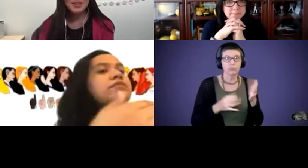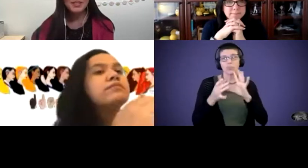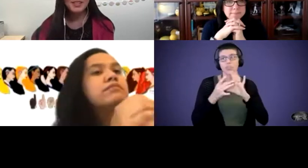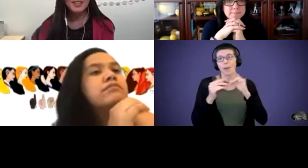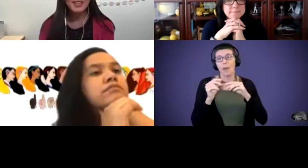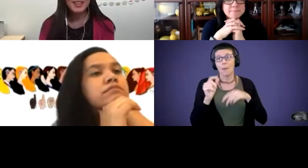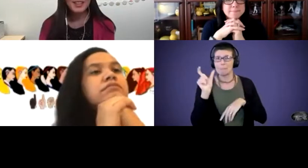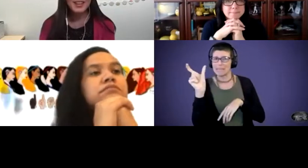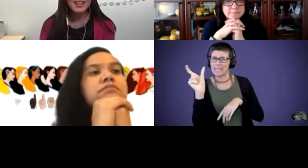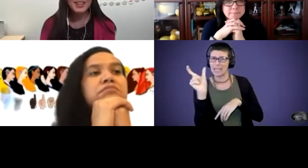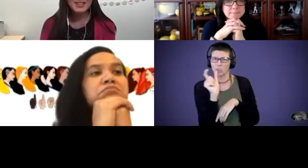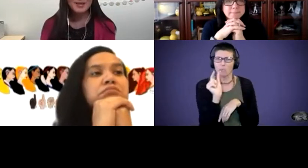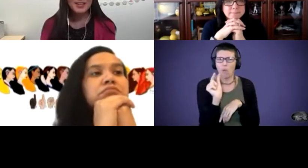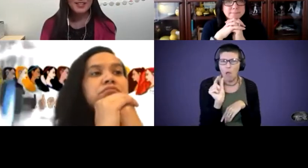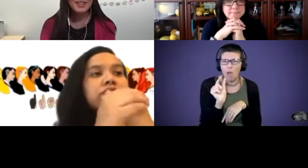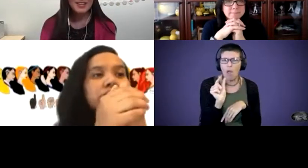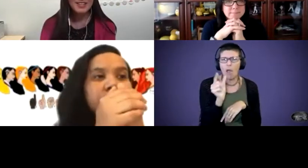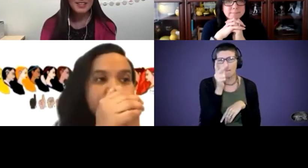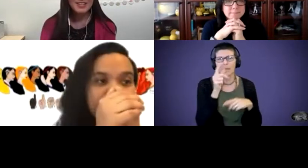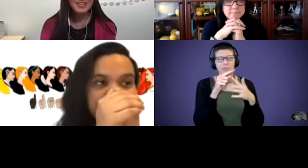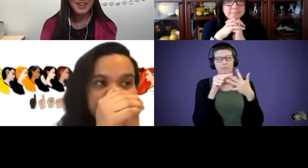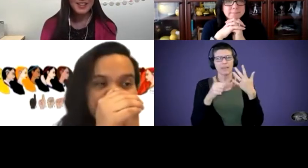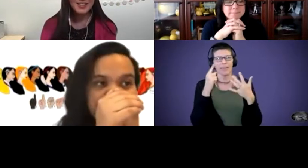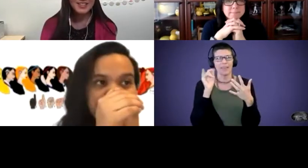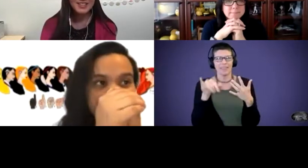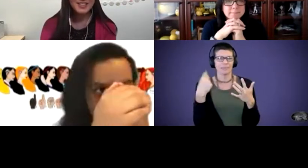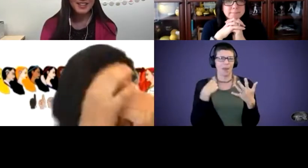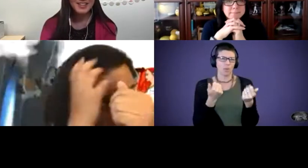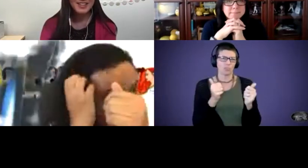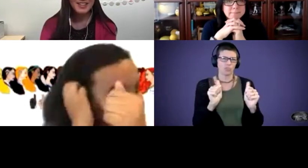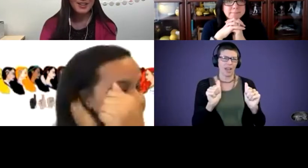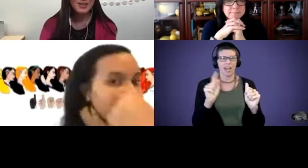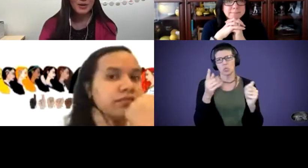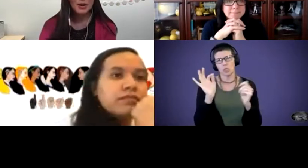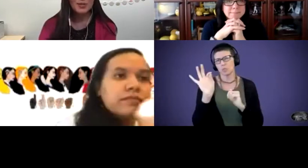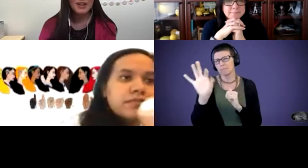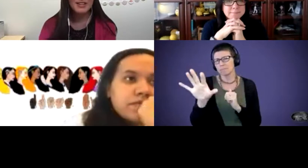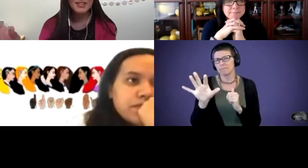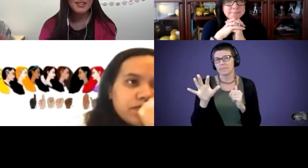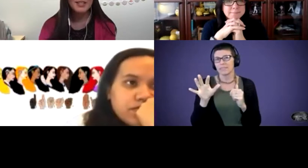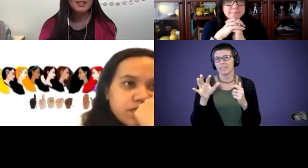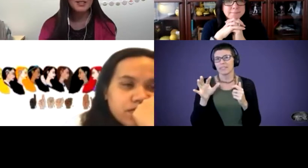So I think that's something I'd like to try. I wanted to just share how to incorporate the tips